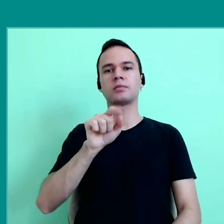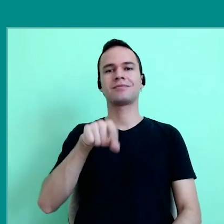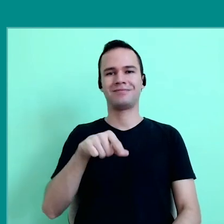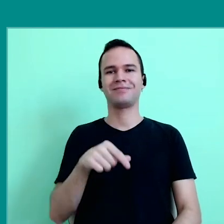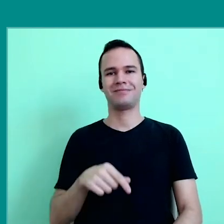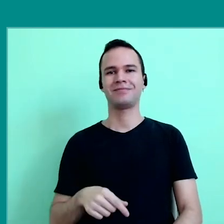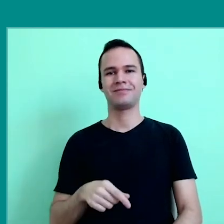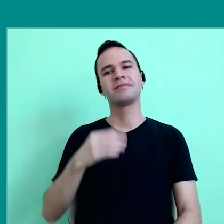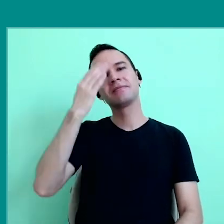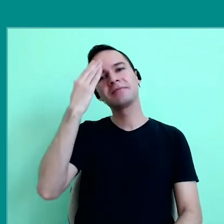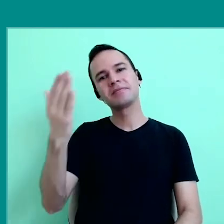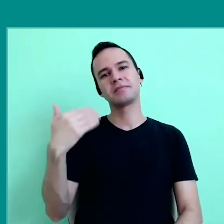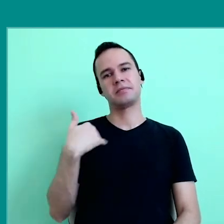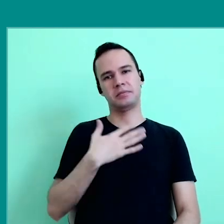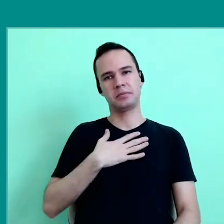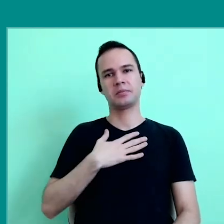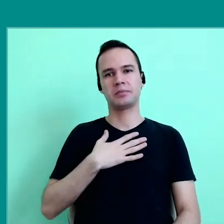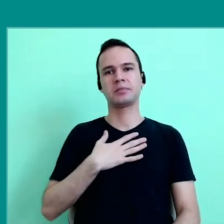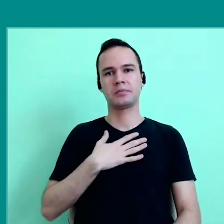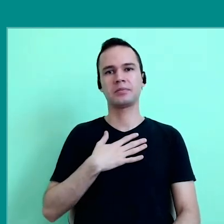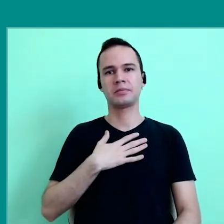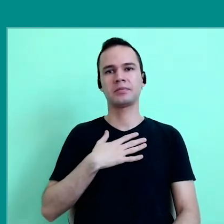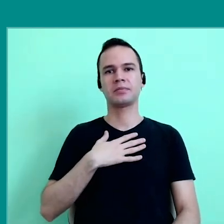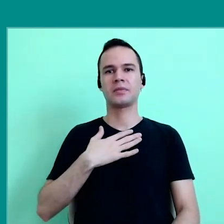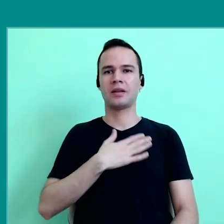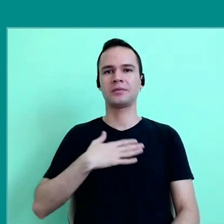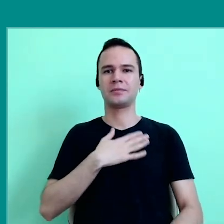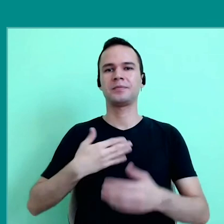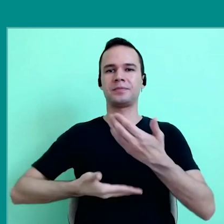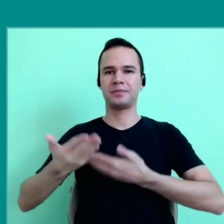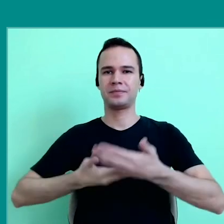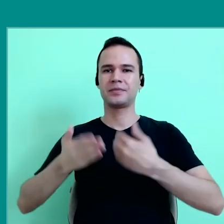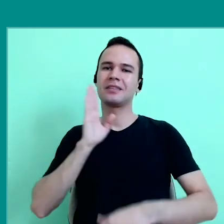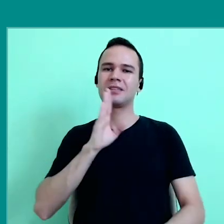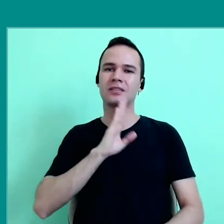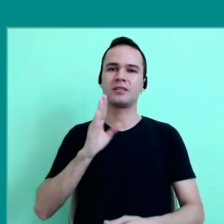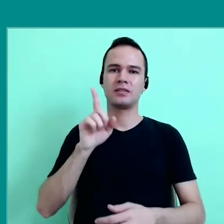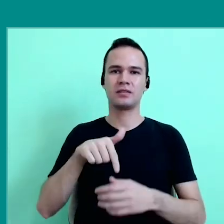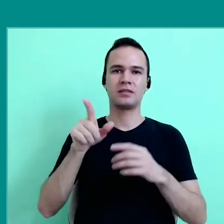Well, thank you very much, for me it has also been a lot… very nice to share, very interesting to share at this board,